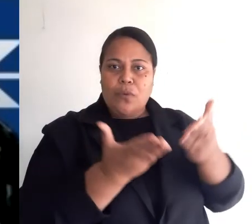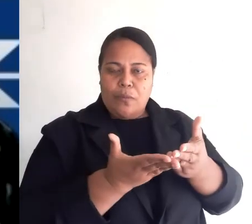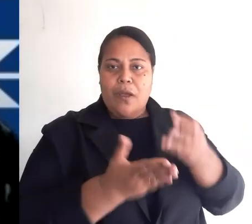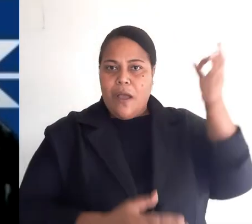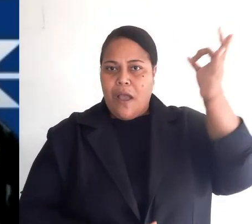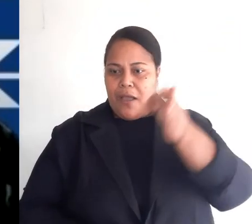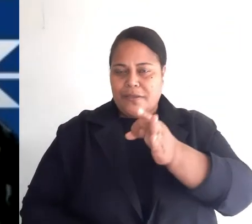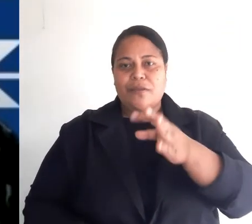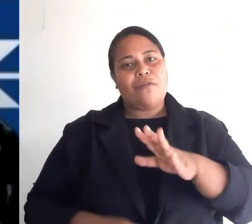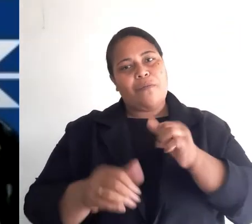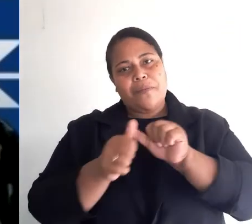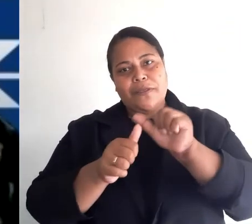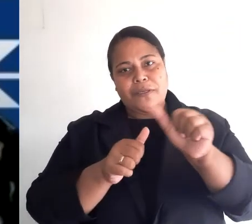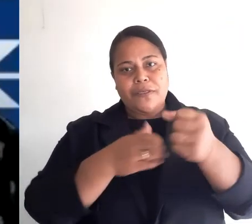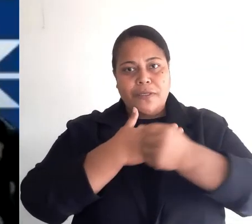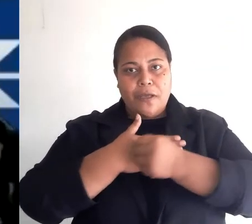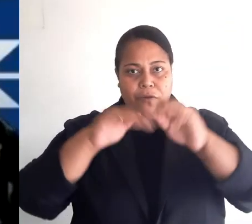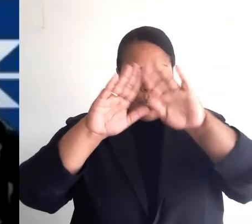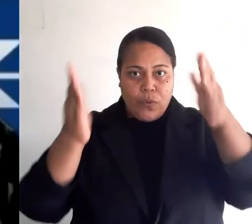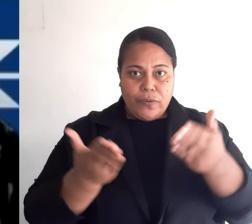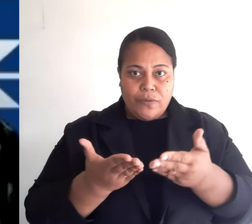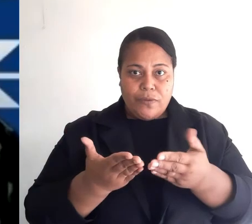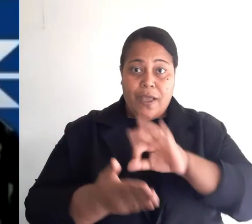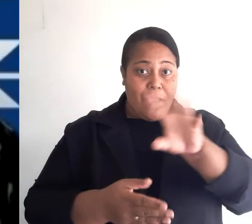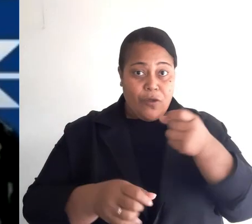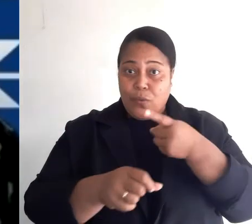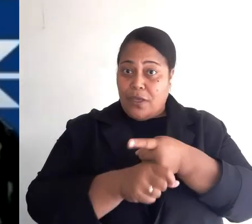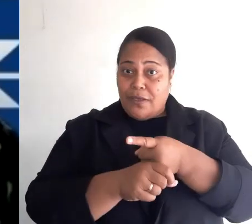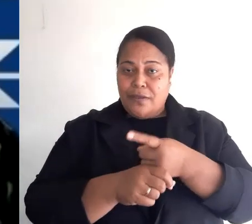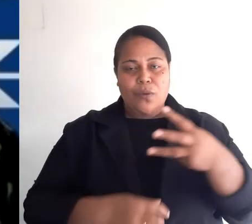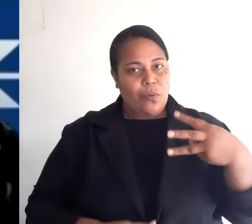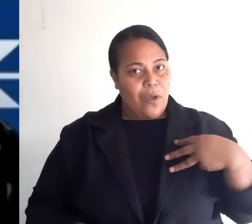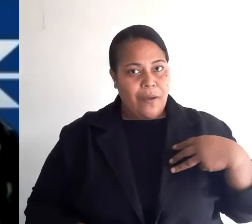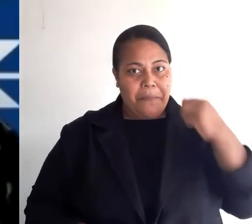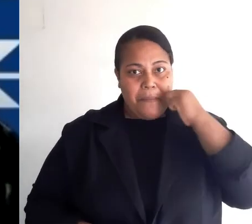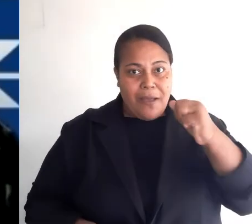safer world. It’s a weekly badge honouring the daily resilience and courage